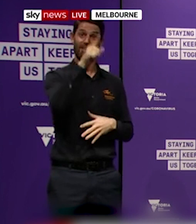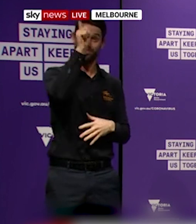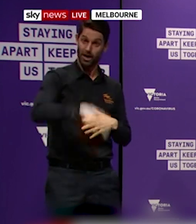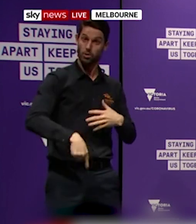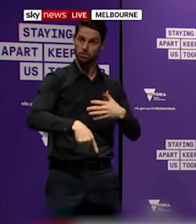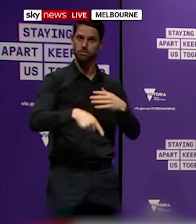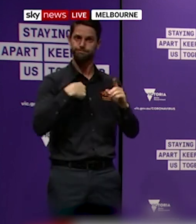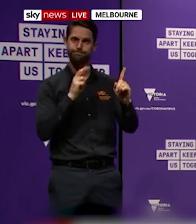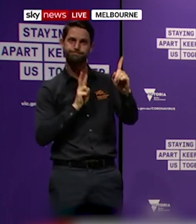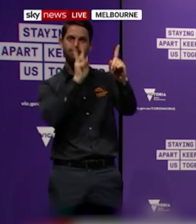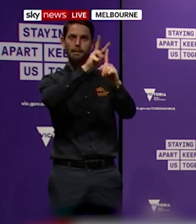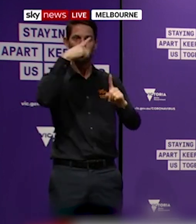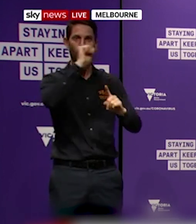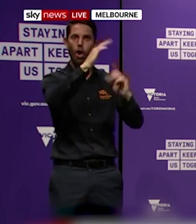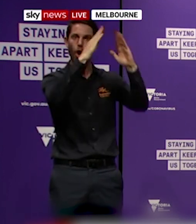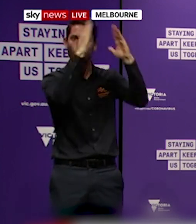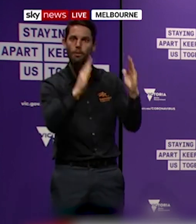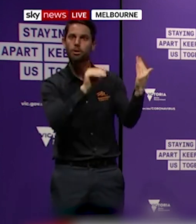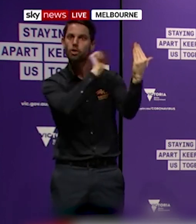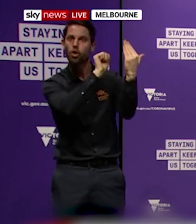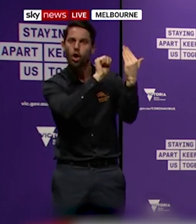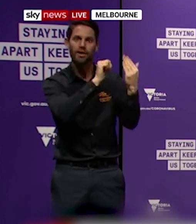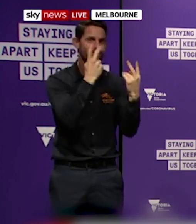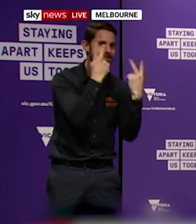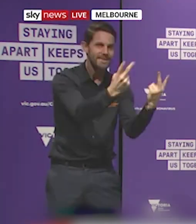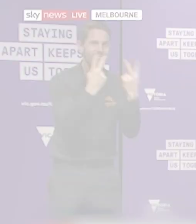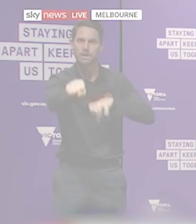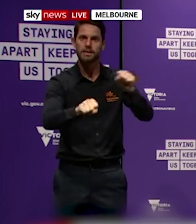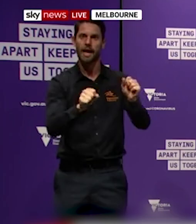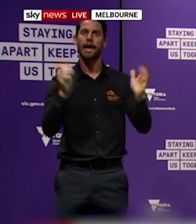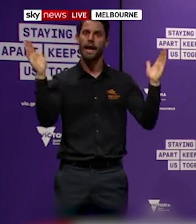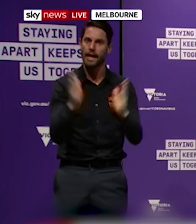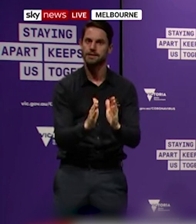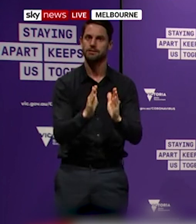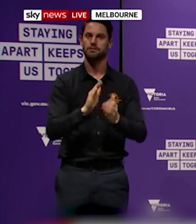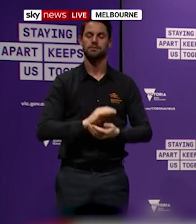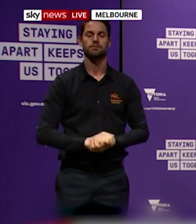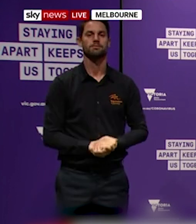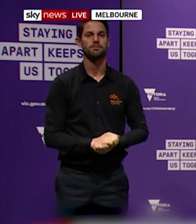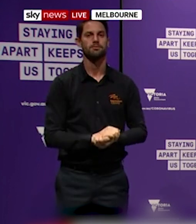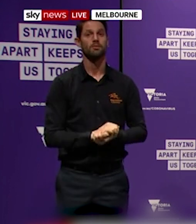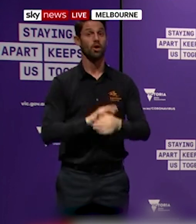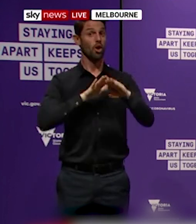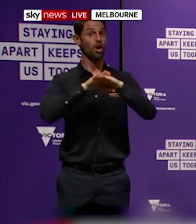have been knocked on, particularly in those hot spot suburbs. There have been some 233